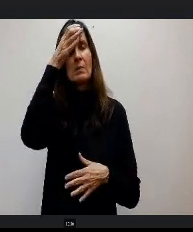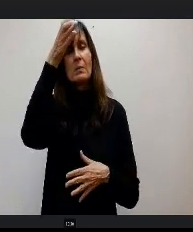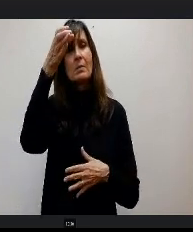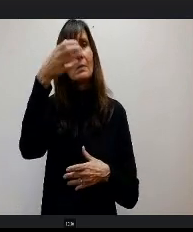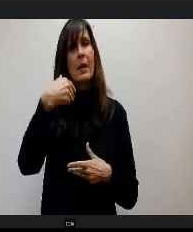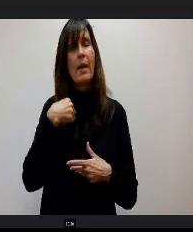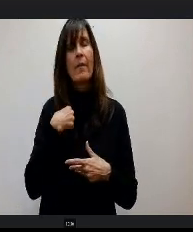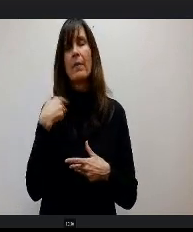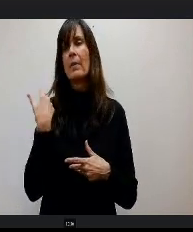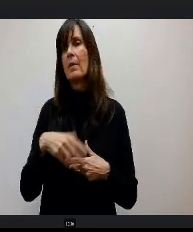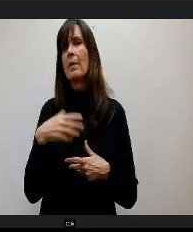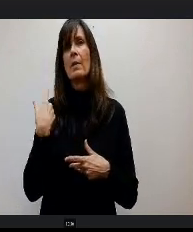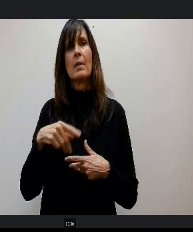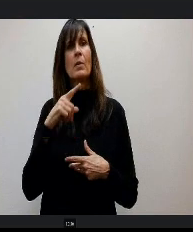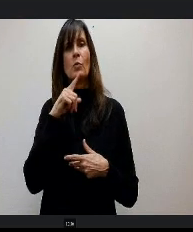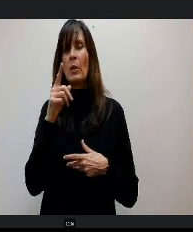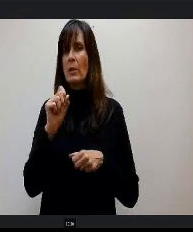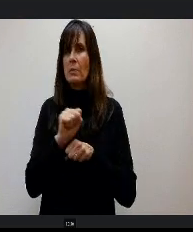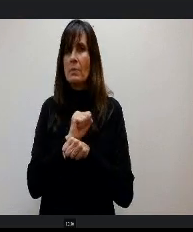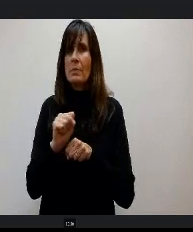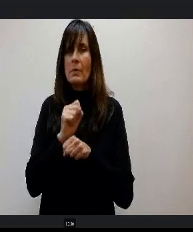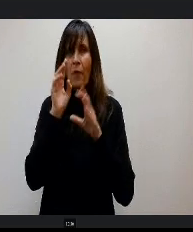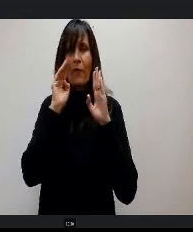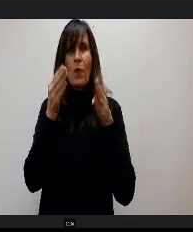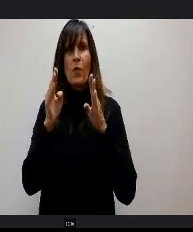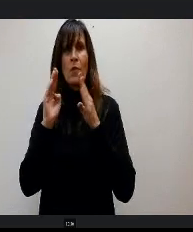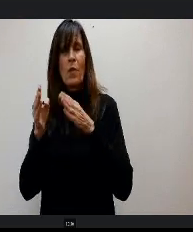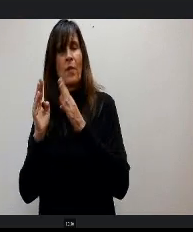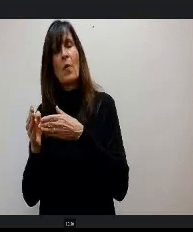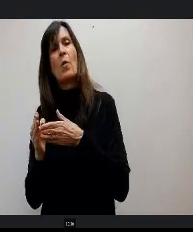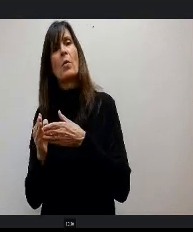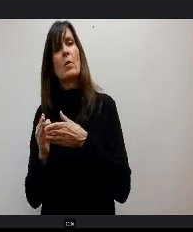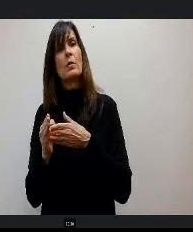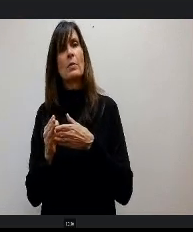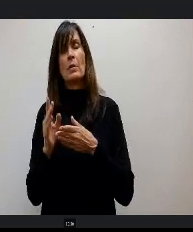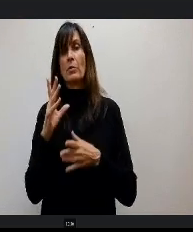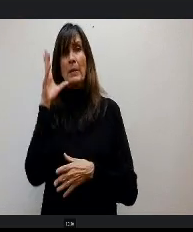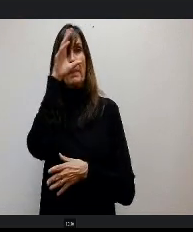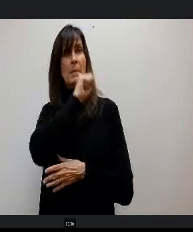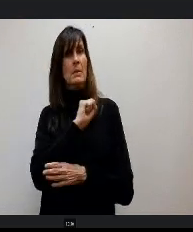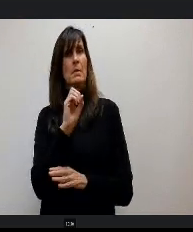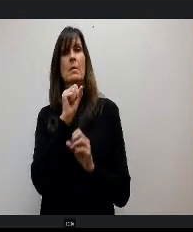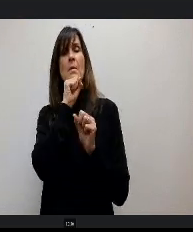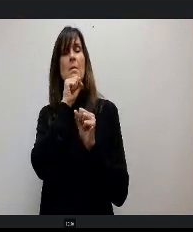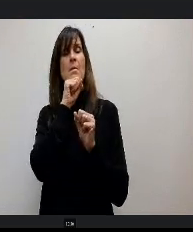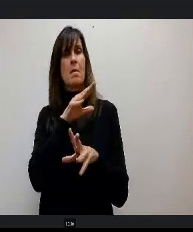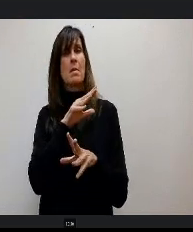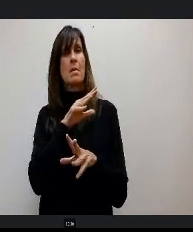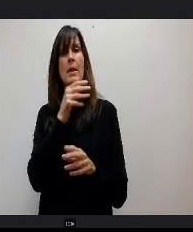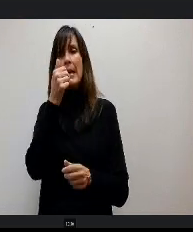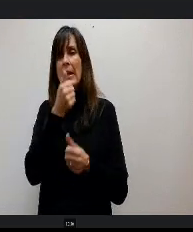So on top of everything, I mean, there's never anything missed and she just guides each of us, whether veteran or